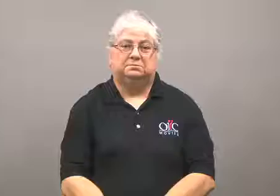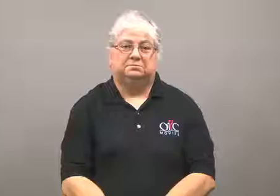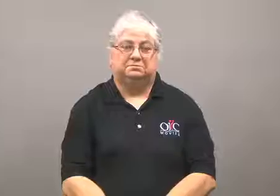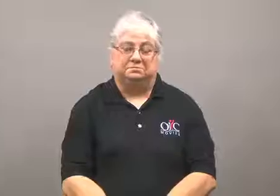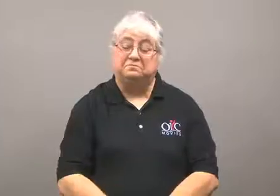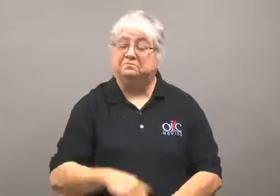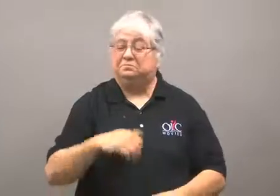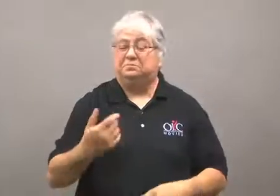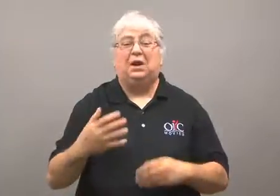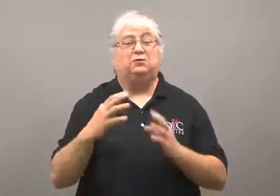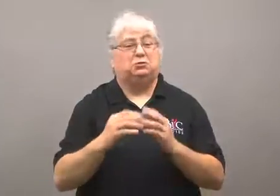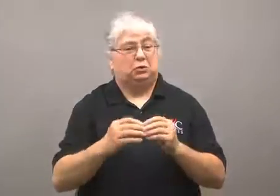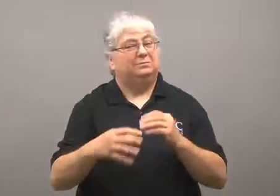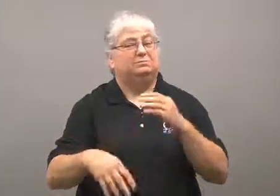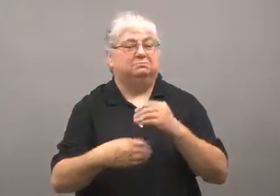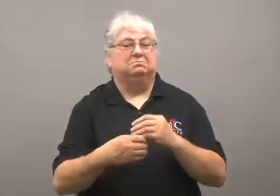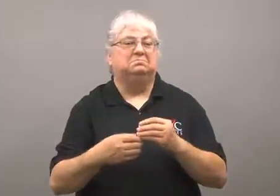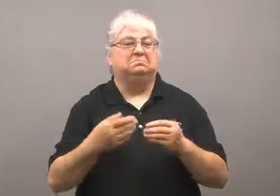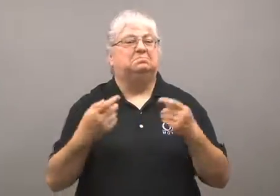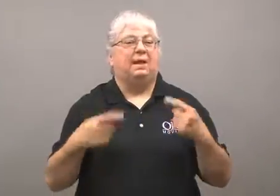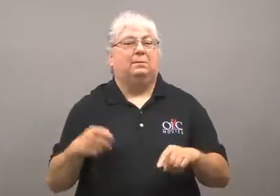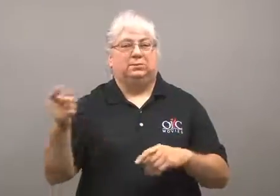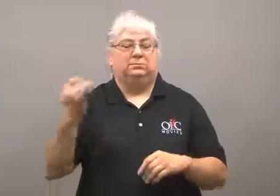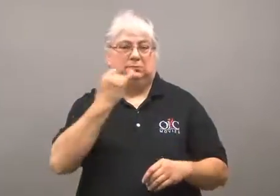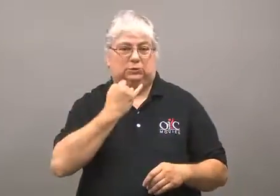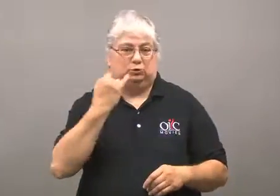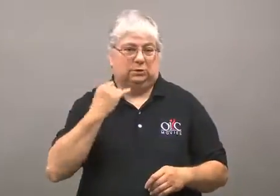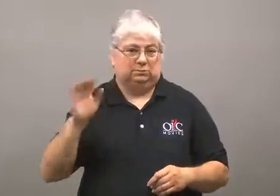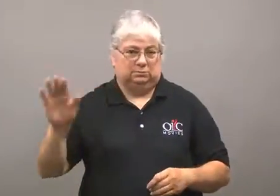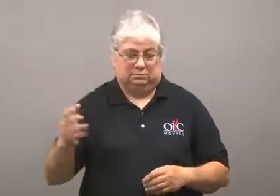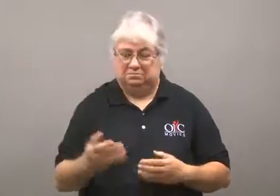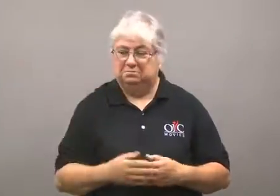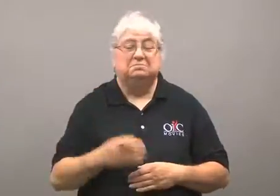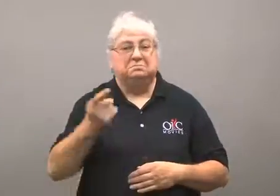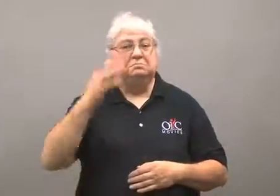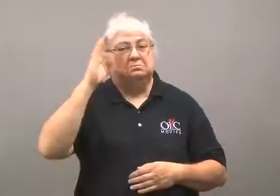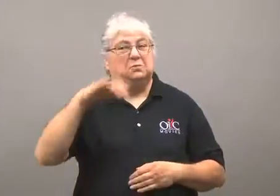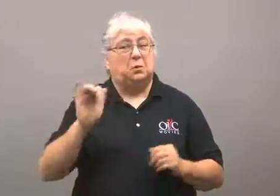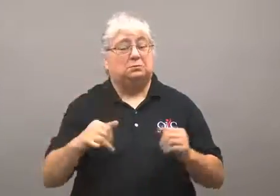This is another story that happened in Israel.